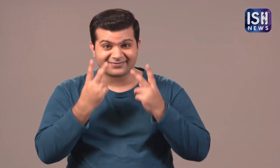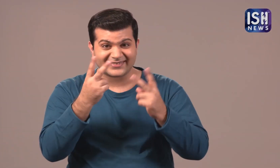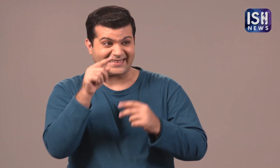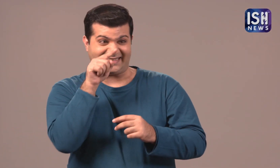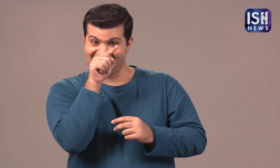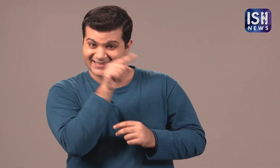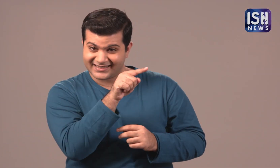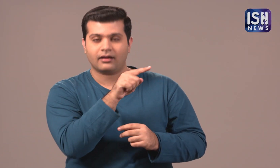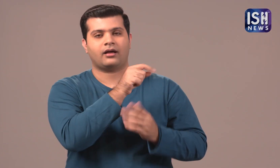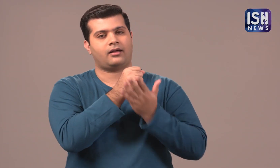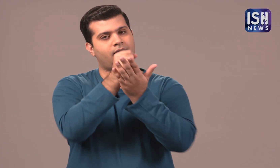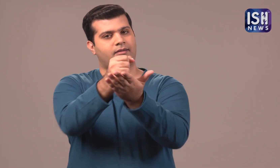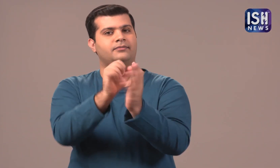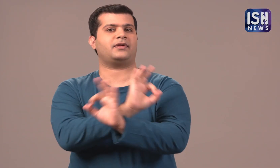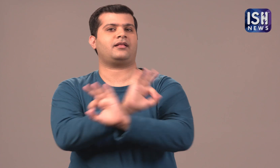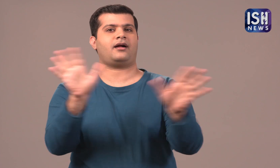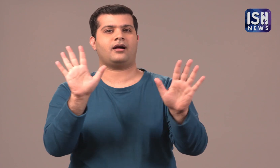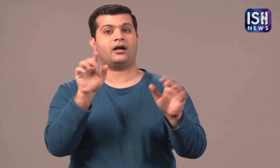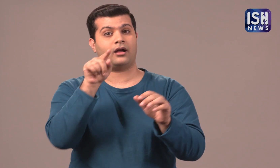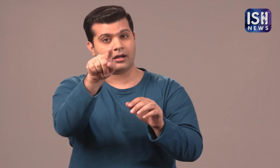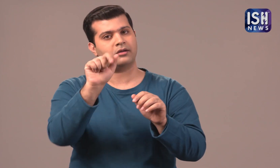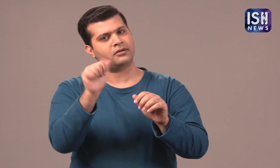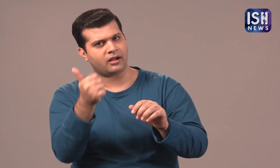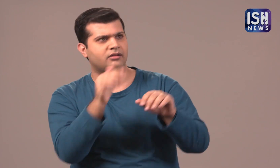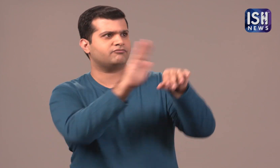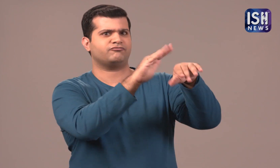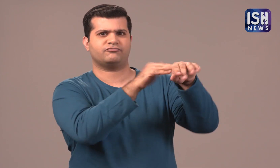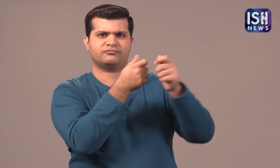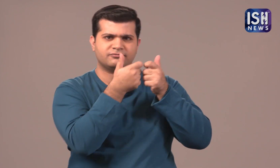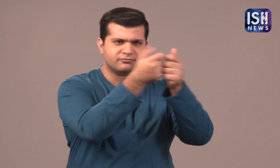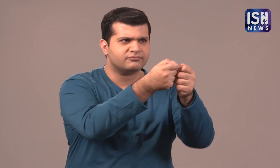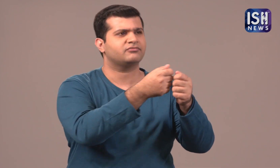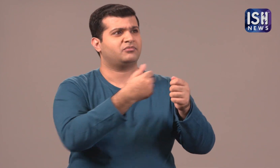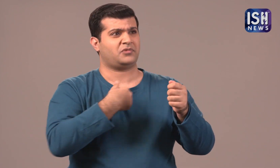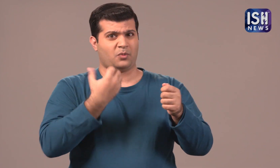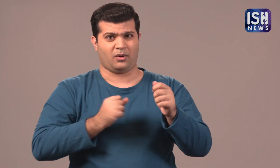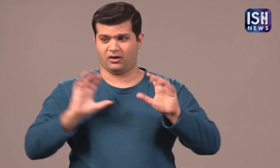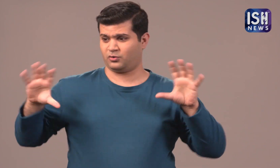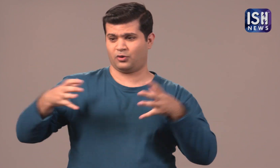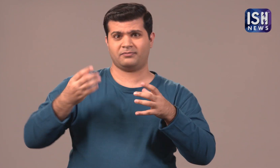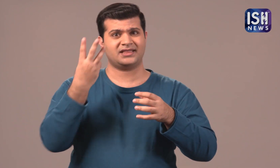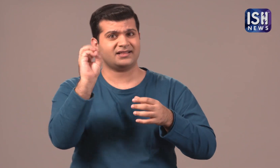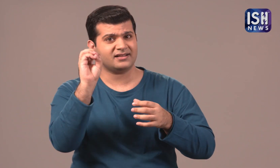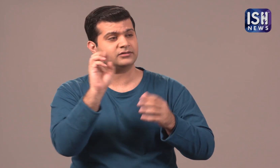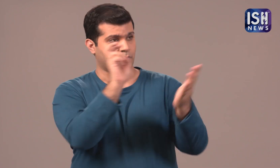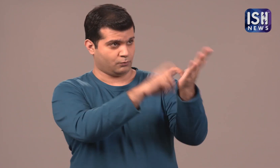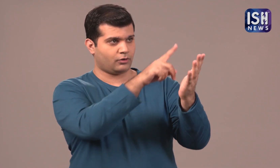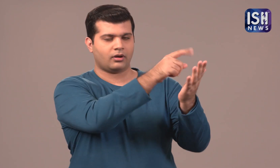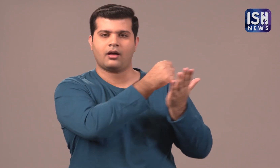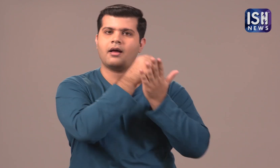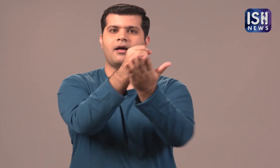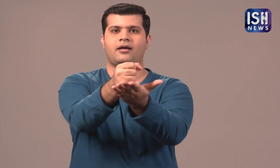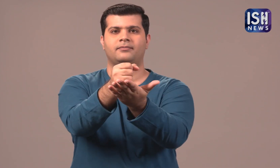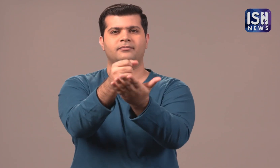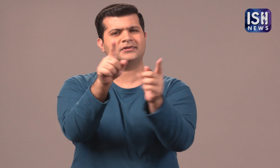Did you see them? They will help and take care of everything! You can contact them ask them to book, say 30 tickets for your group. They will help you.